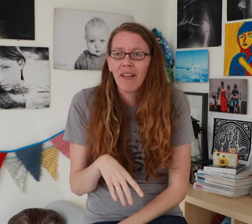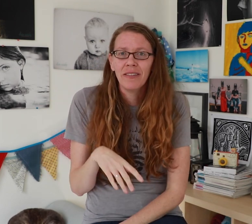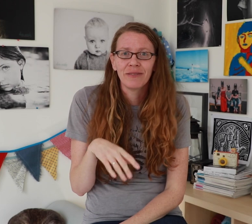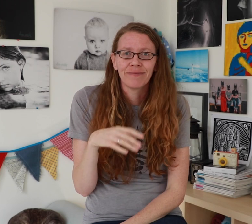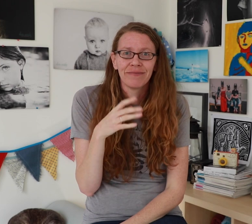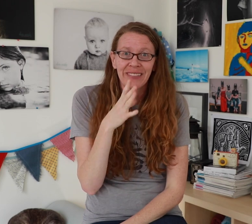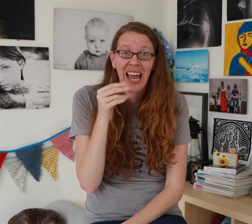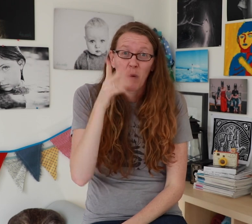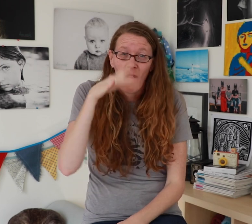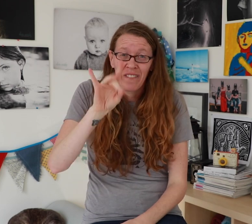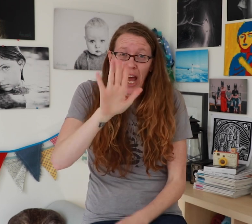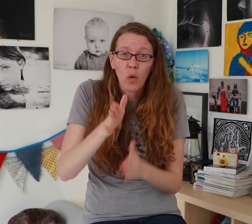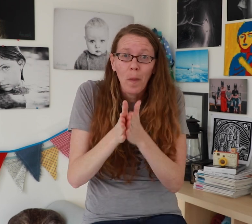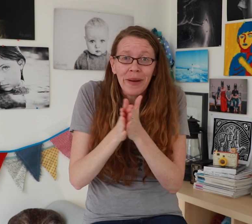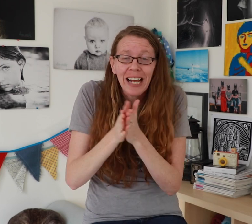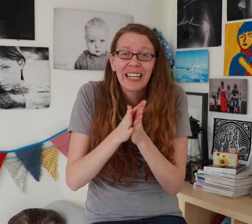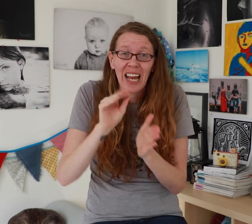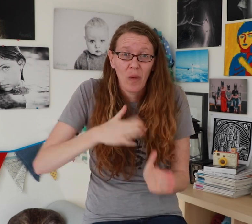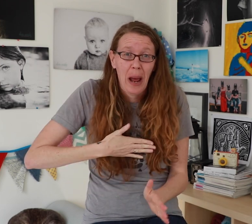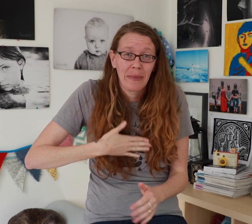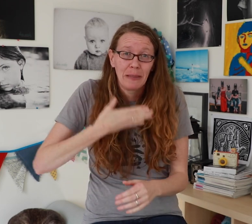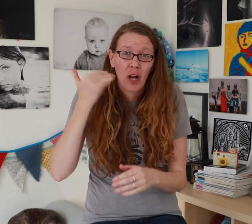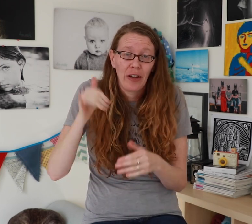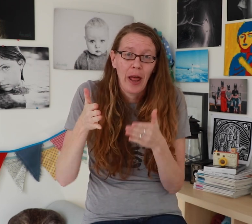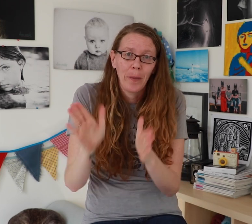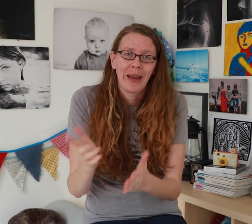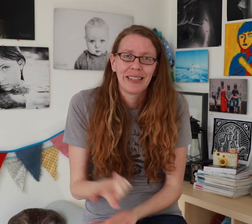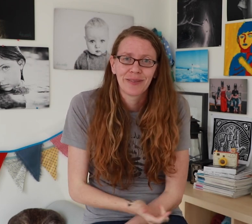You will find your passion and happiness better that way!